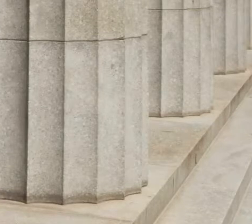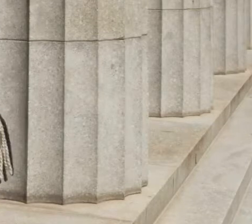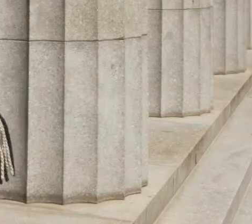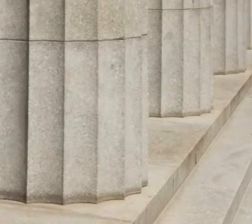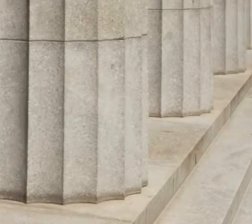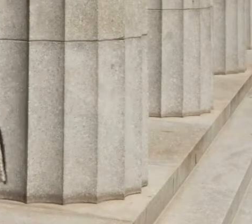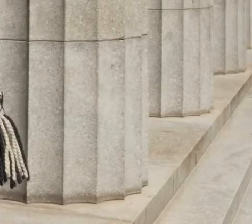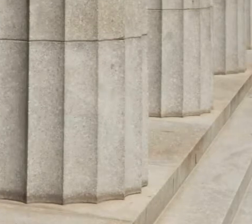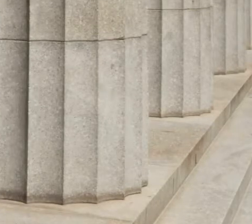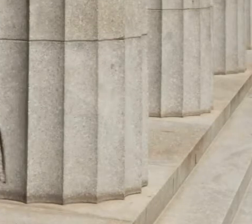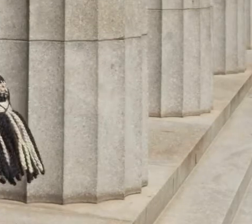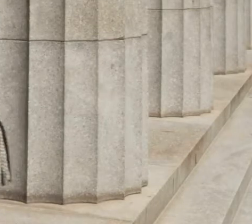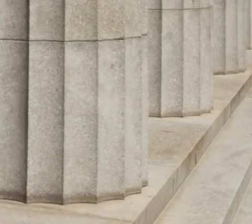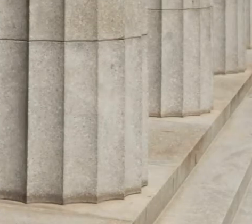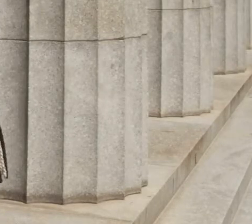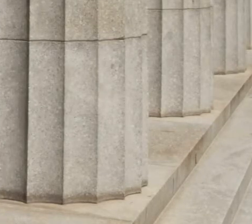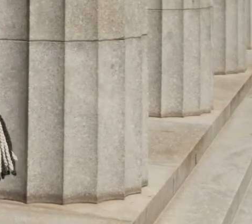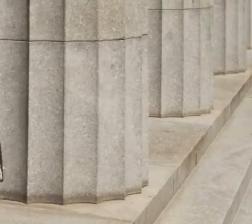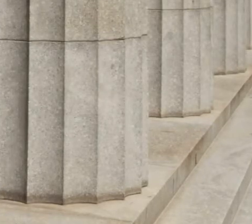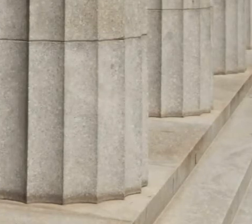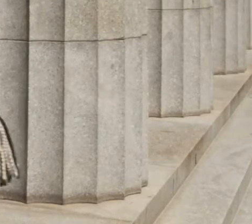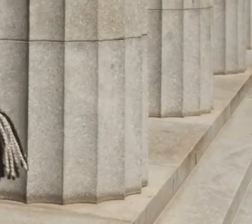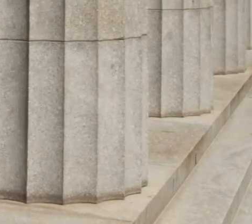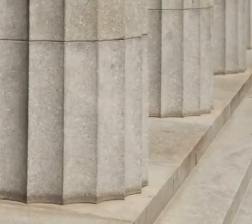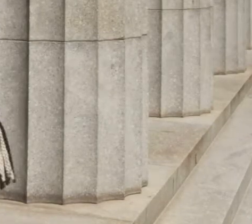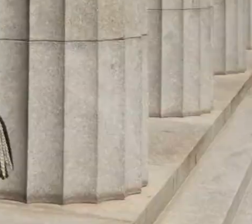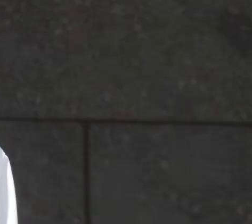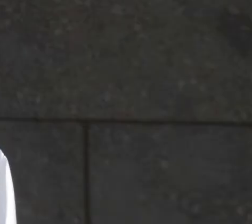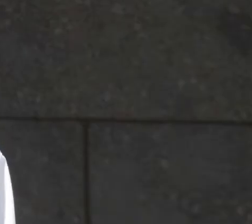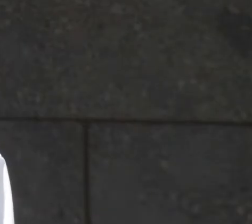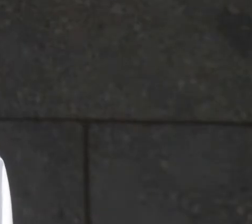Bugle: The Last Post